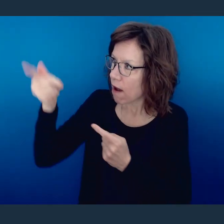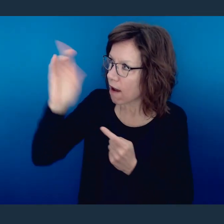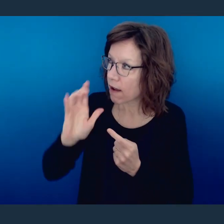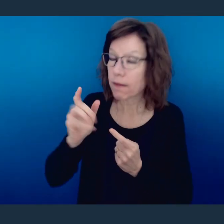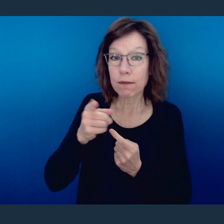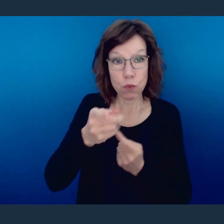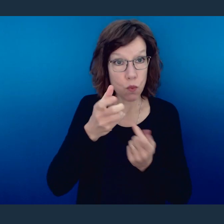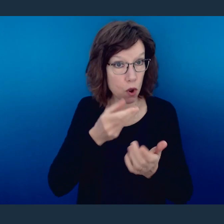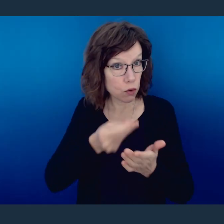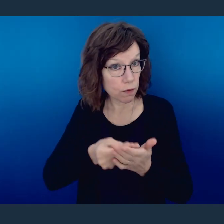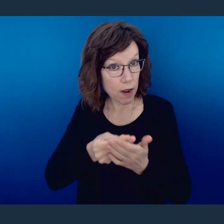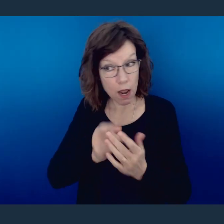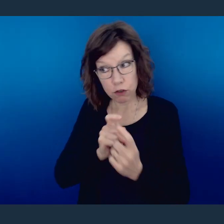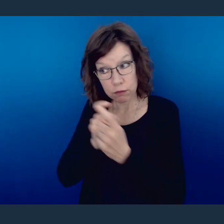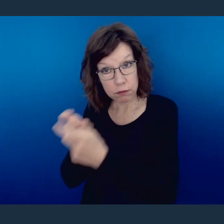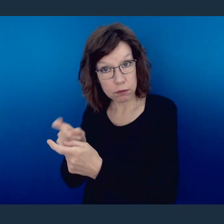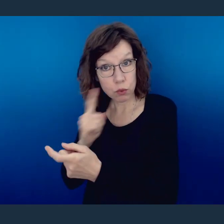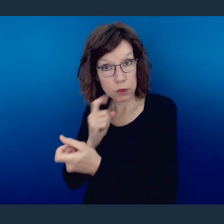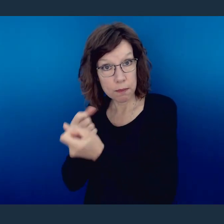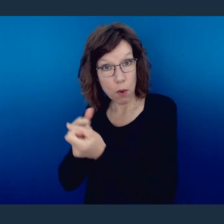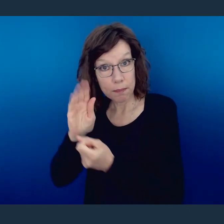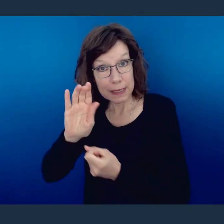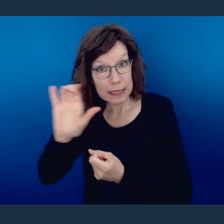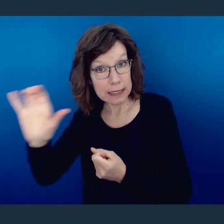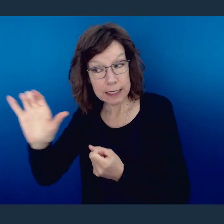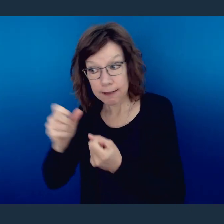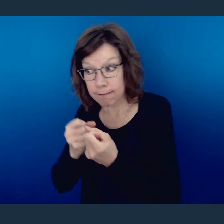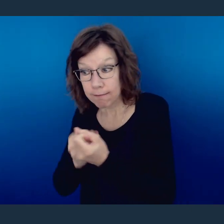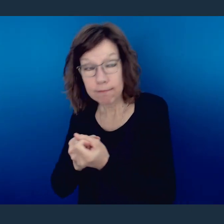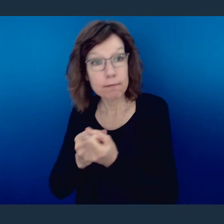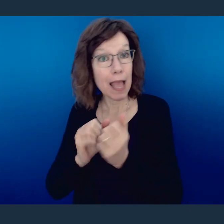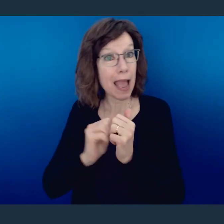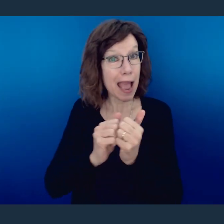would like to financially support us and sow into this ministry, you can find information